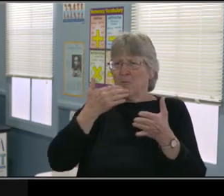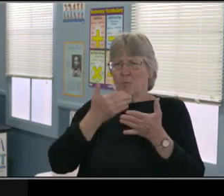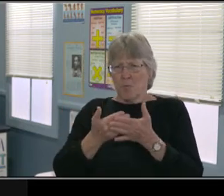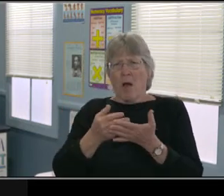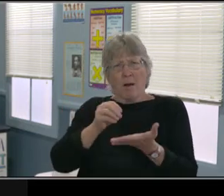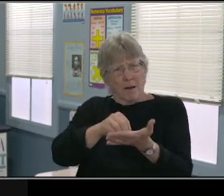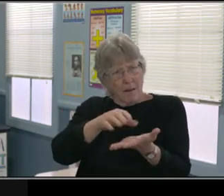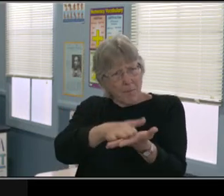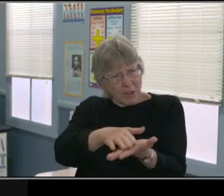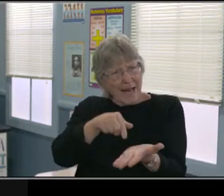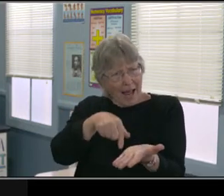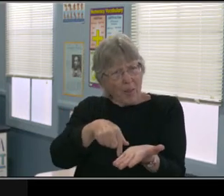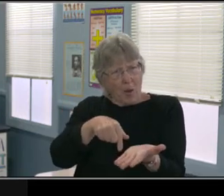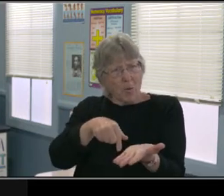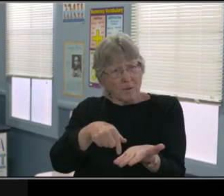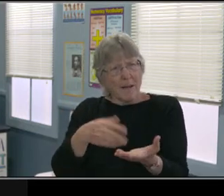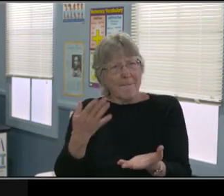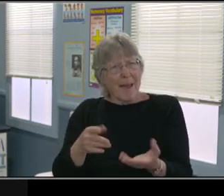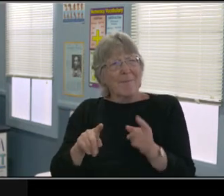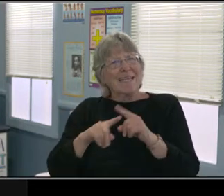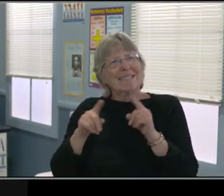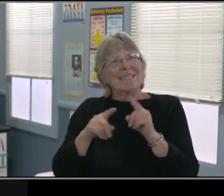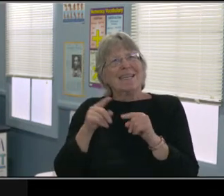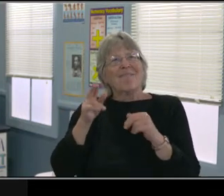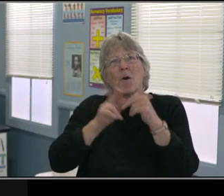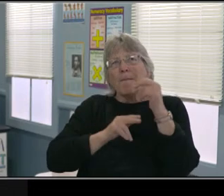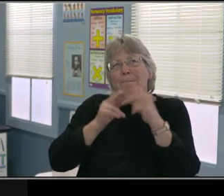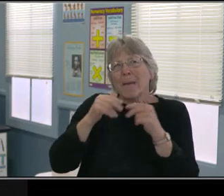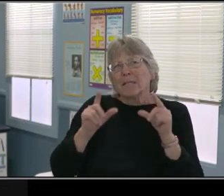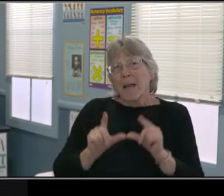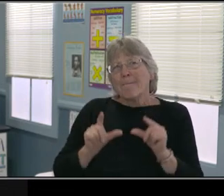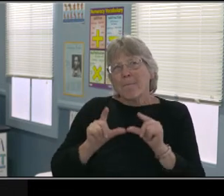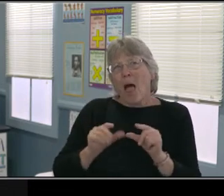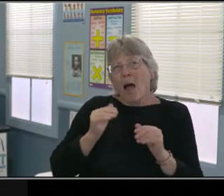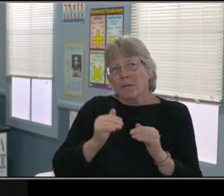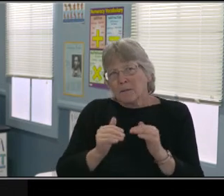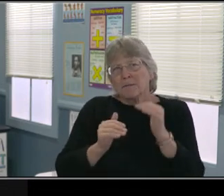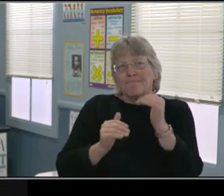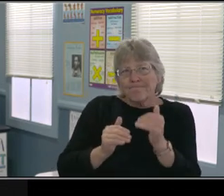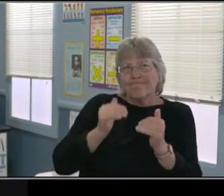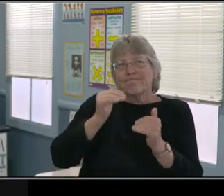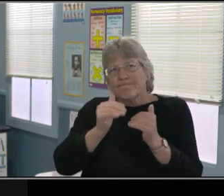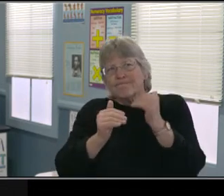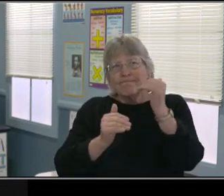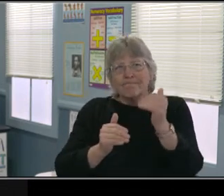with their gen ed peers so that they can show what they know and they can learn along the same paths.